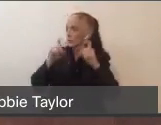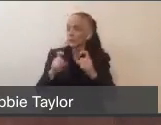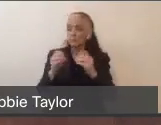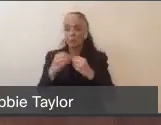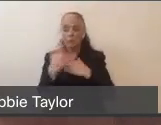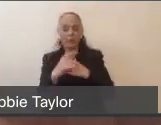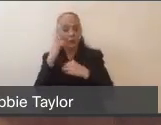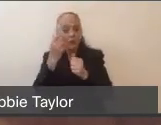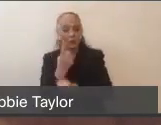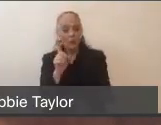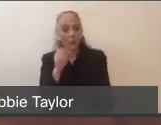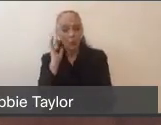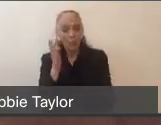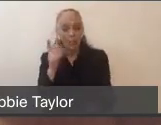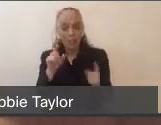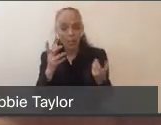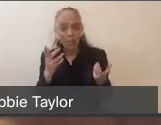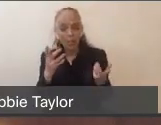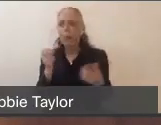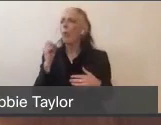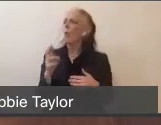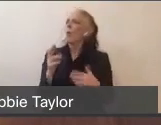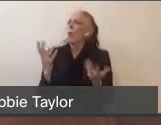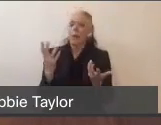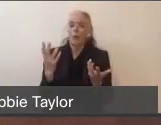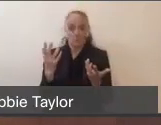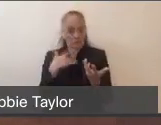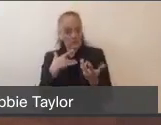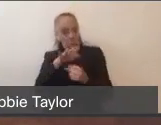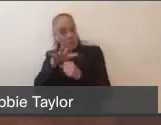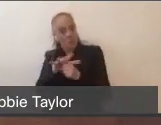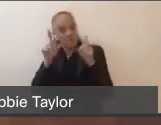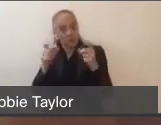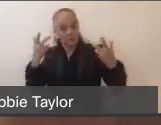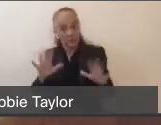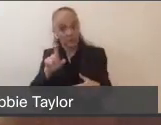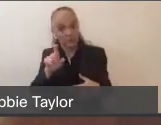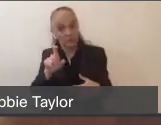at some point? Or, have we done enough testing? (Lisa) Thank you Laine.